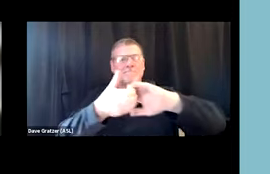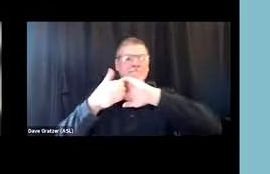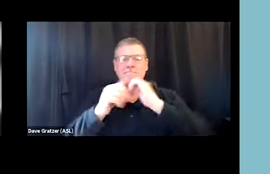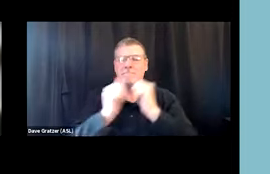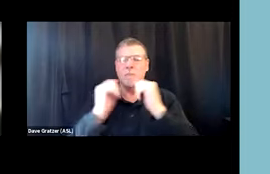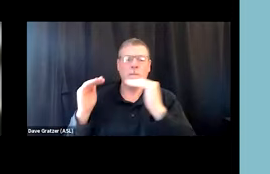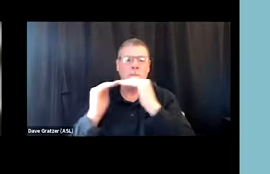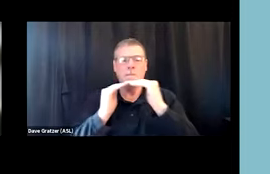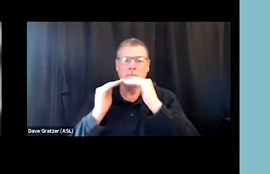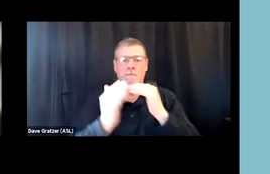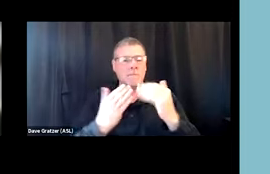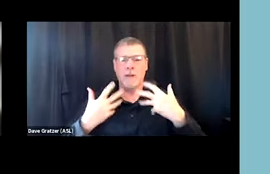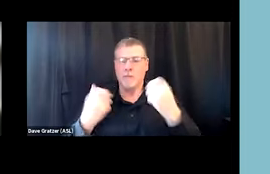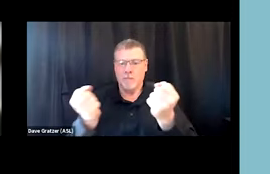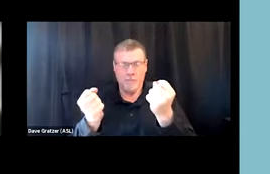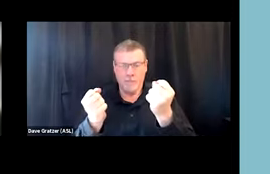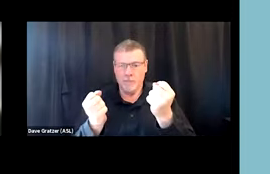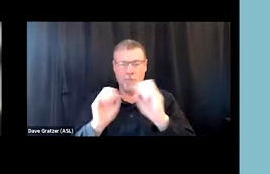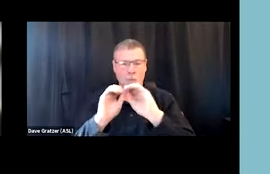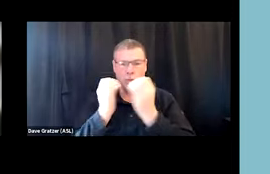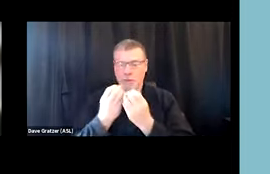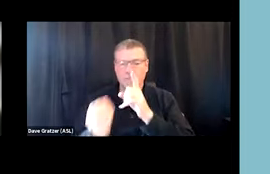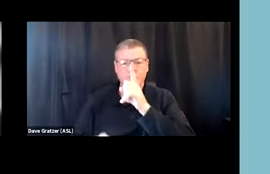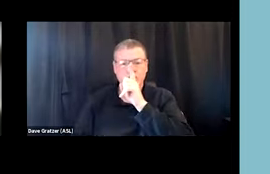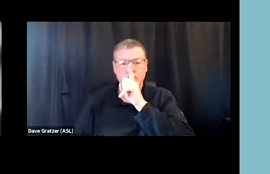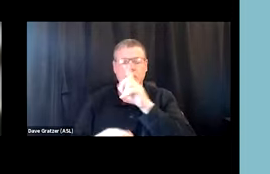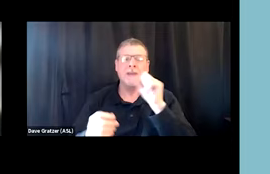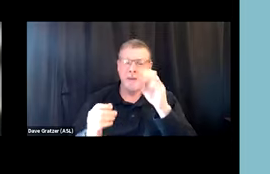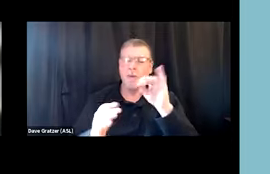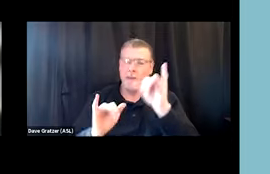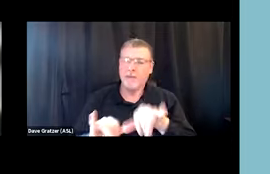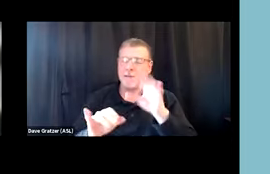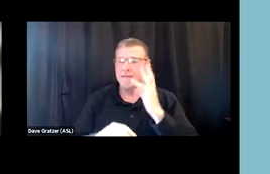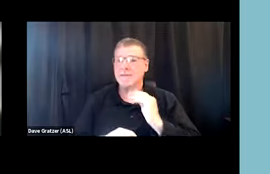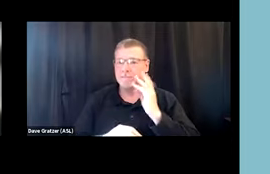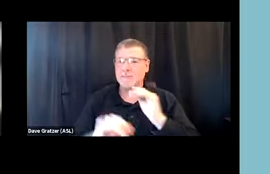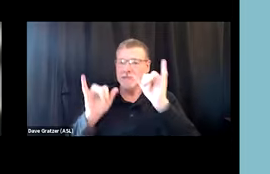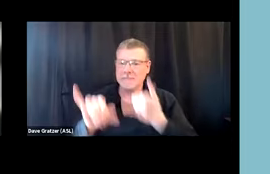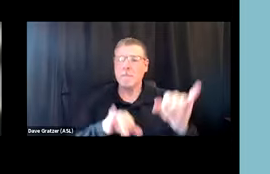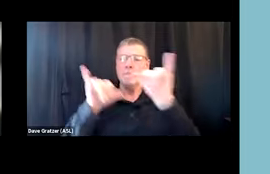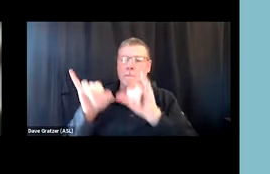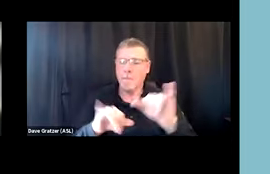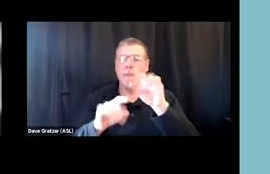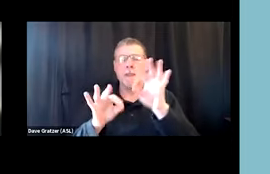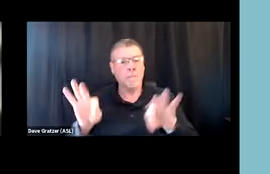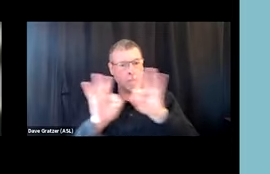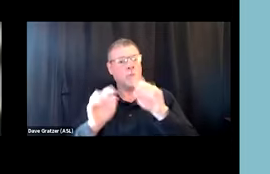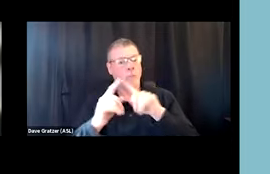And so I'm pretty sure that's a common experience, and I think just to make that connection so you can support people